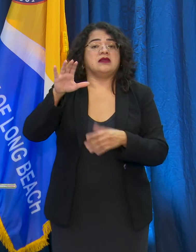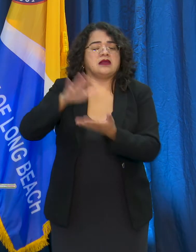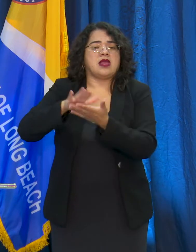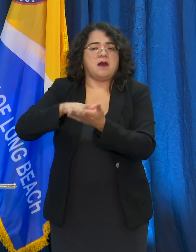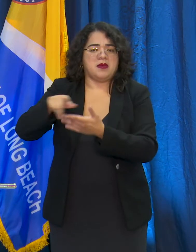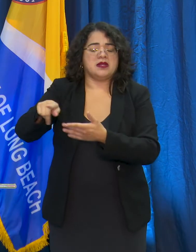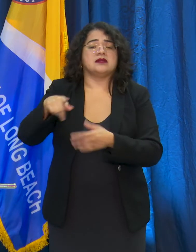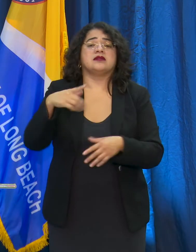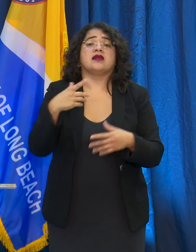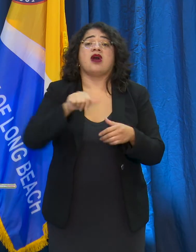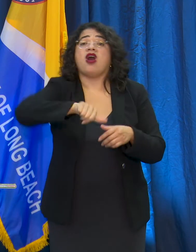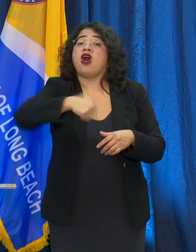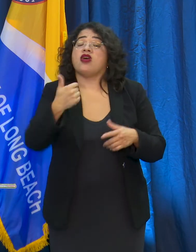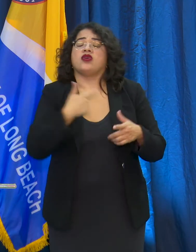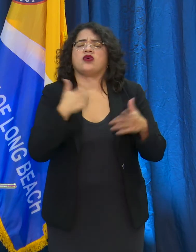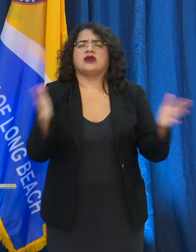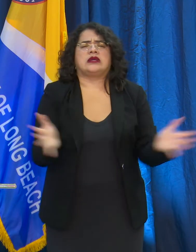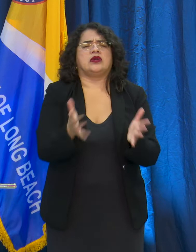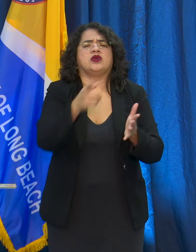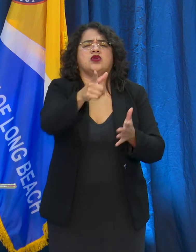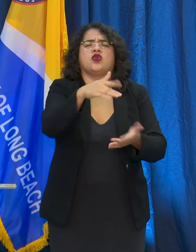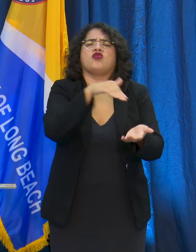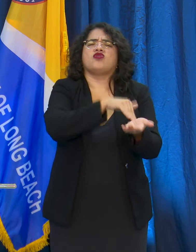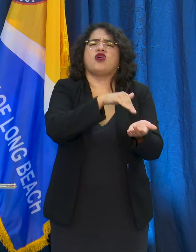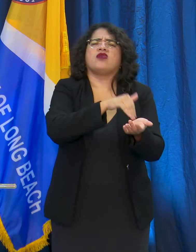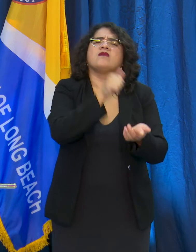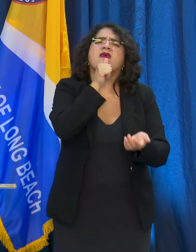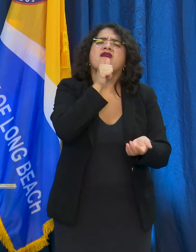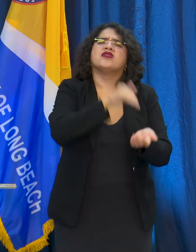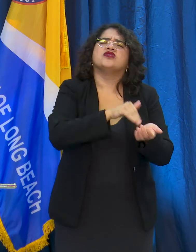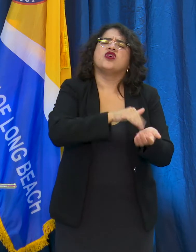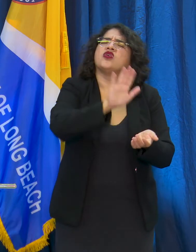We really encourage you if you have symptoms,